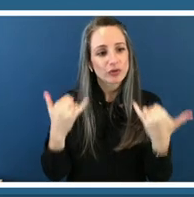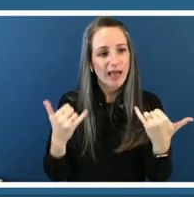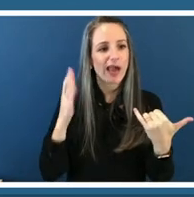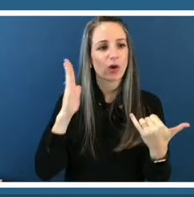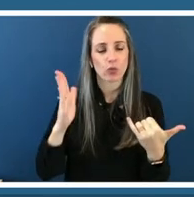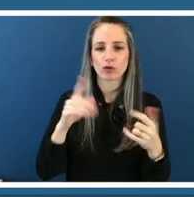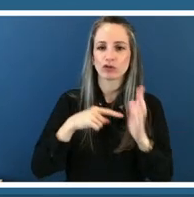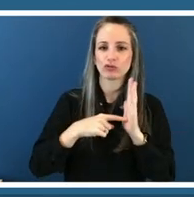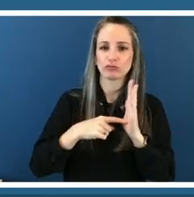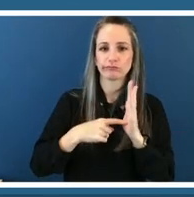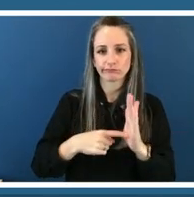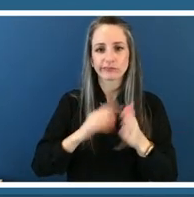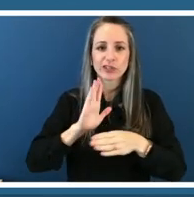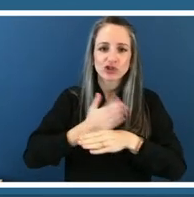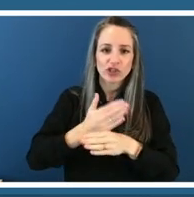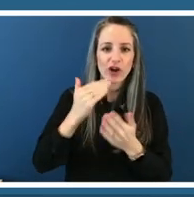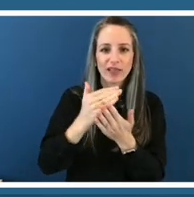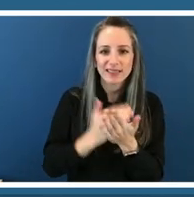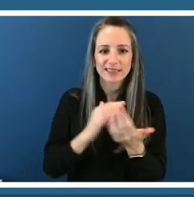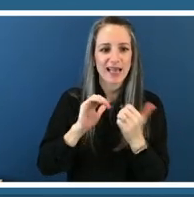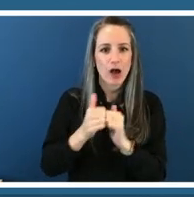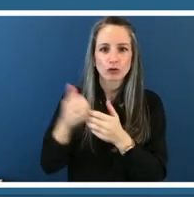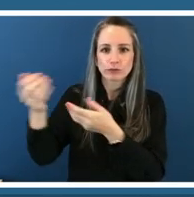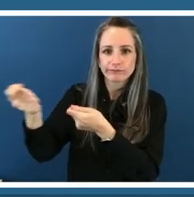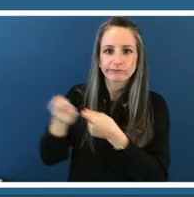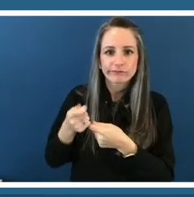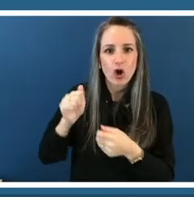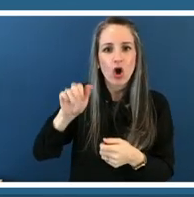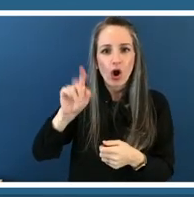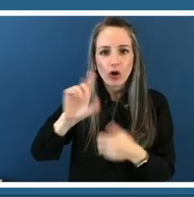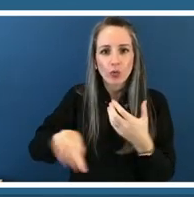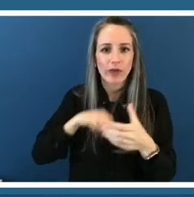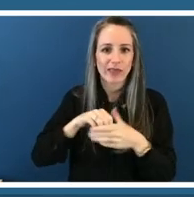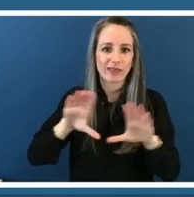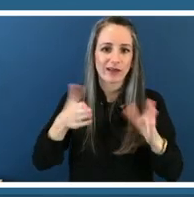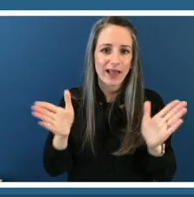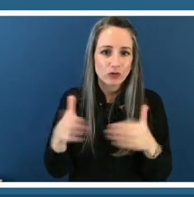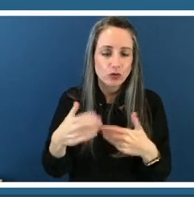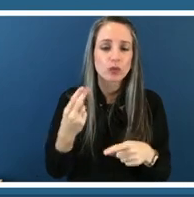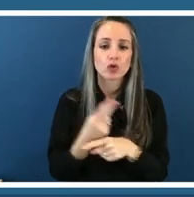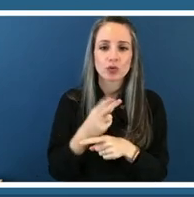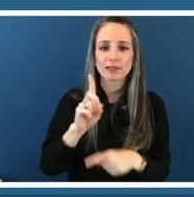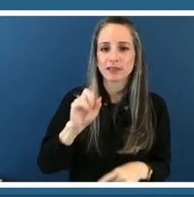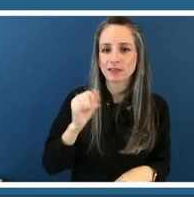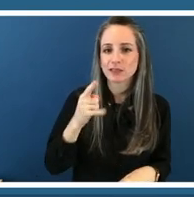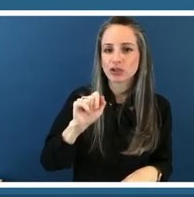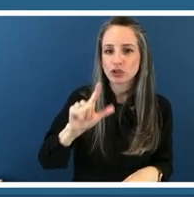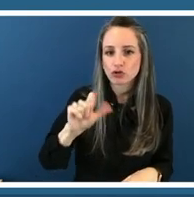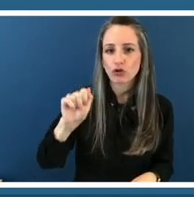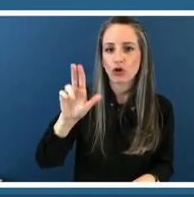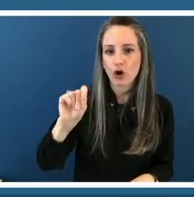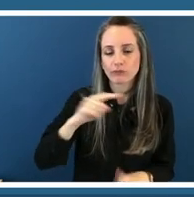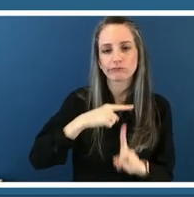um based on our experiences with teens and digital art and music and specifically we hope that the